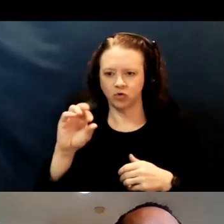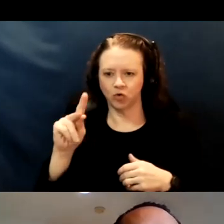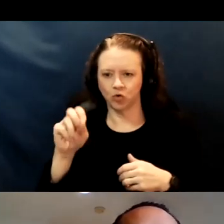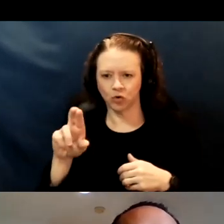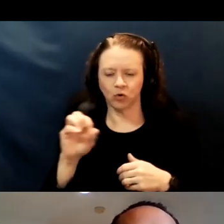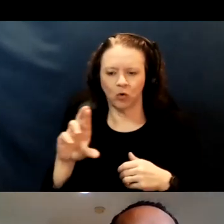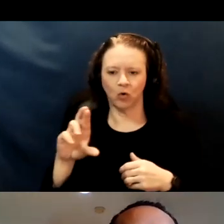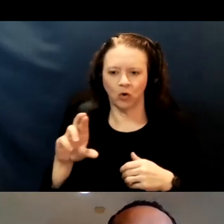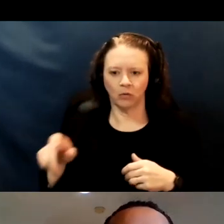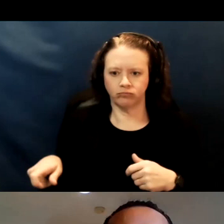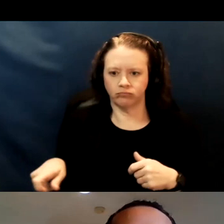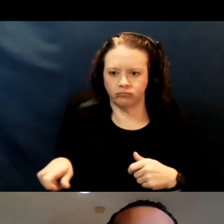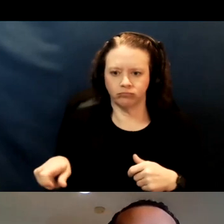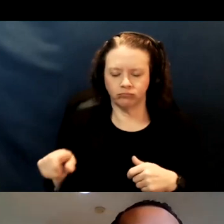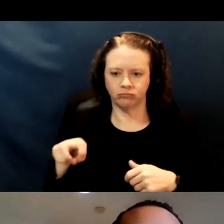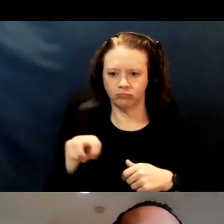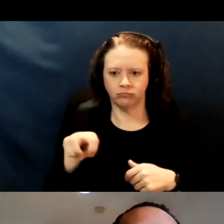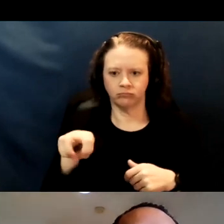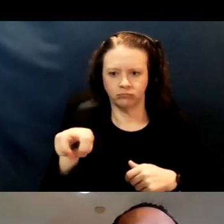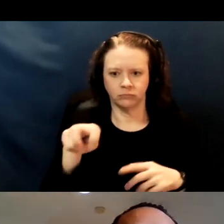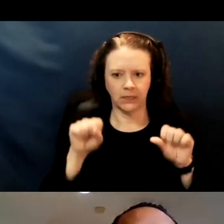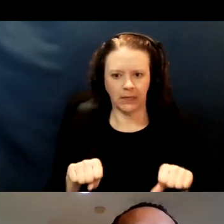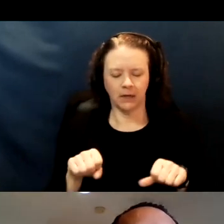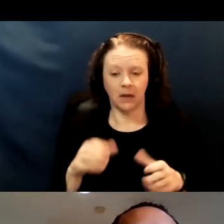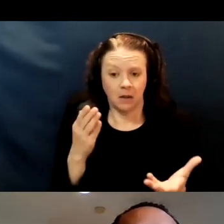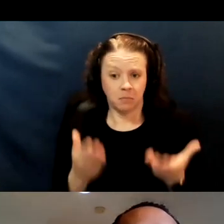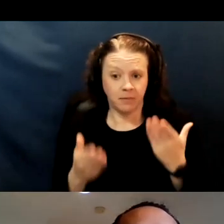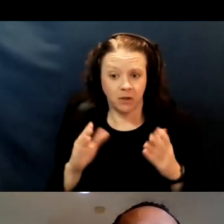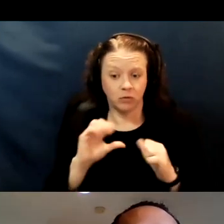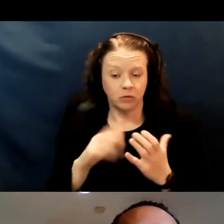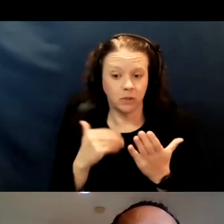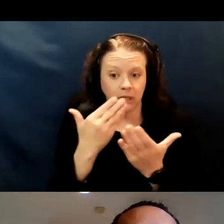They can potentially get to our fixed sites.